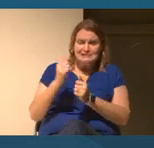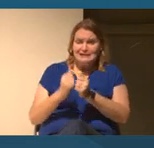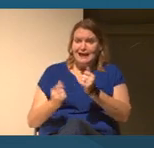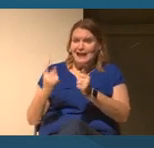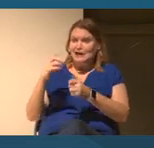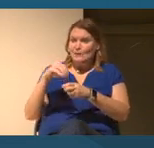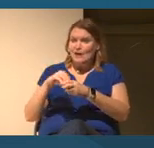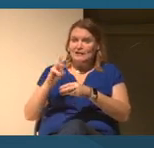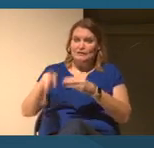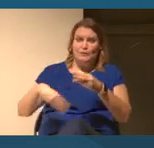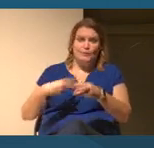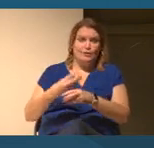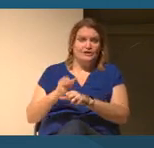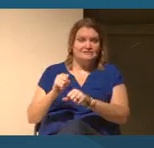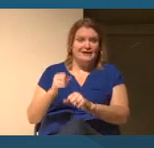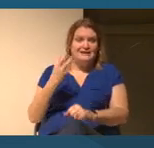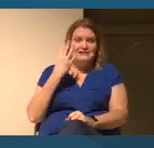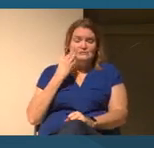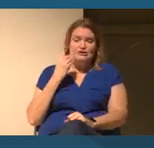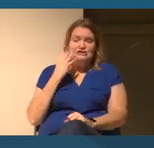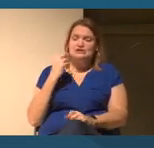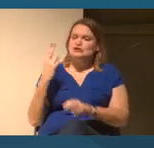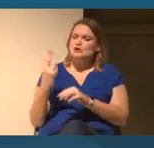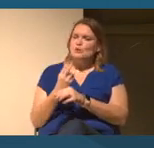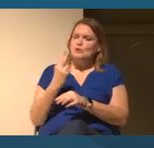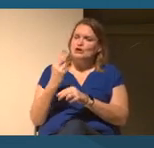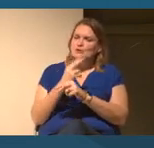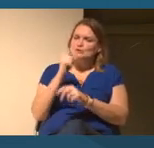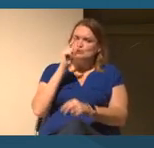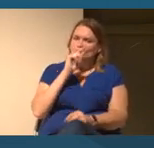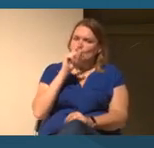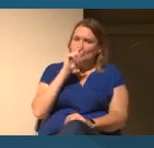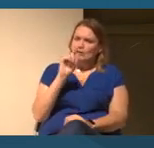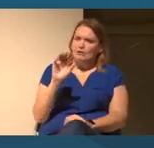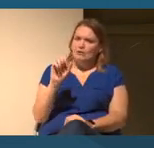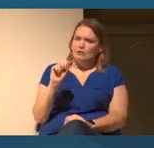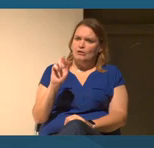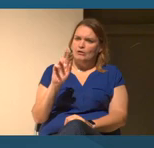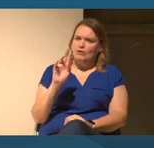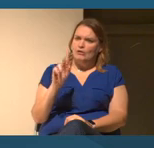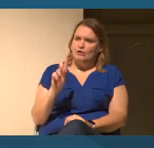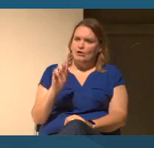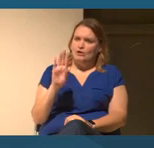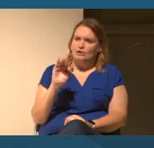And at that point we used Google Cardboard, which was a really low broadband required